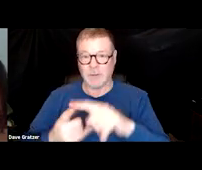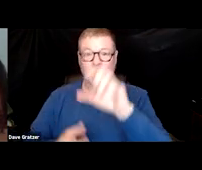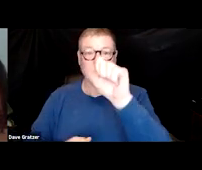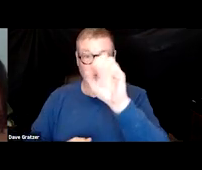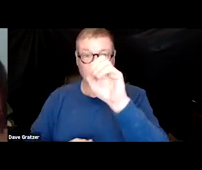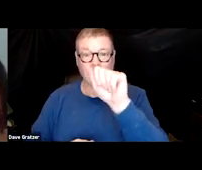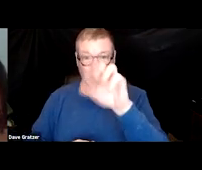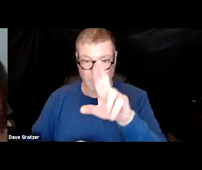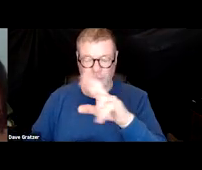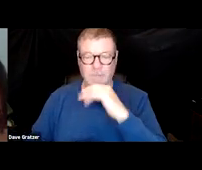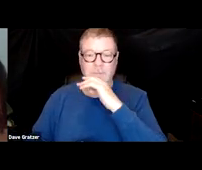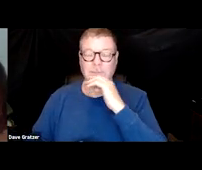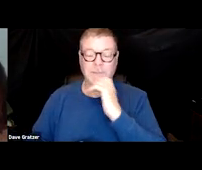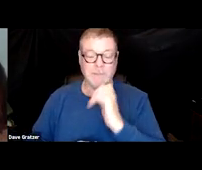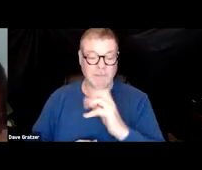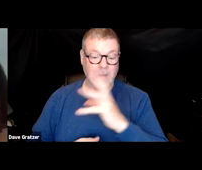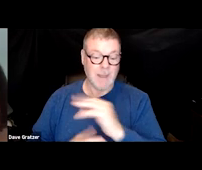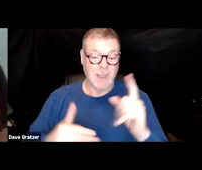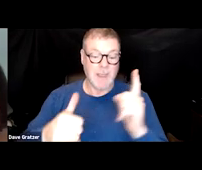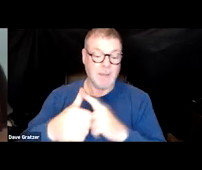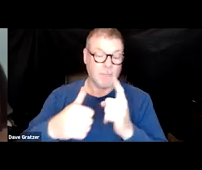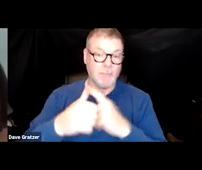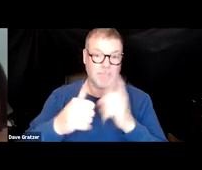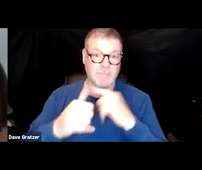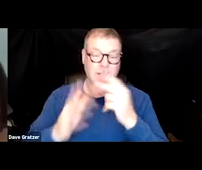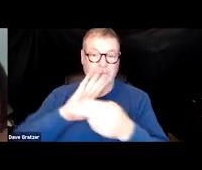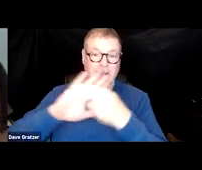and primary diagnosis was COVID-19.